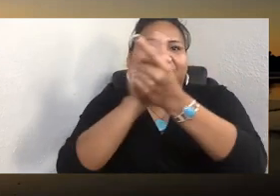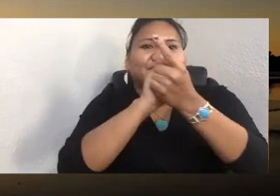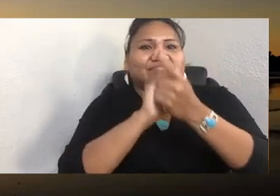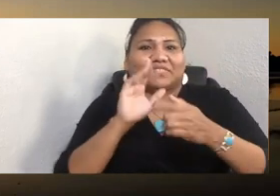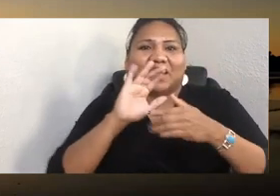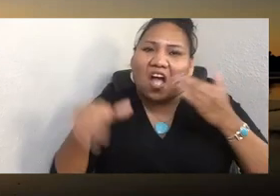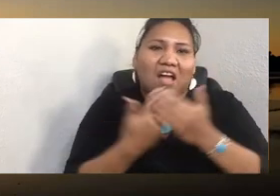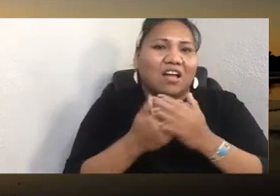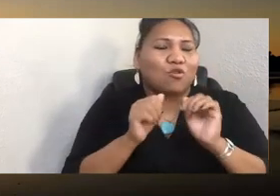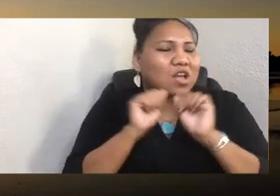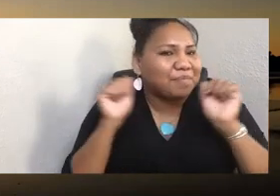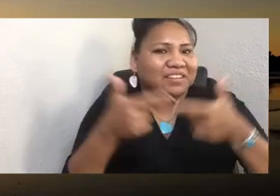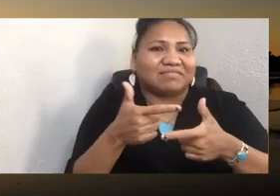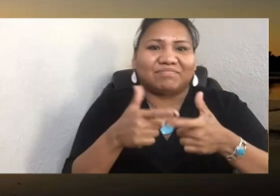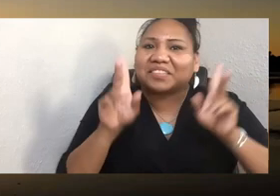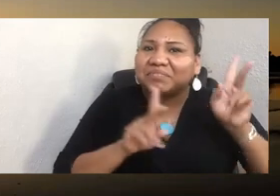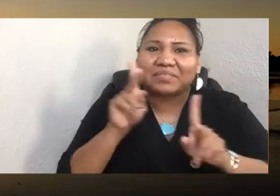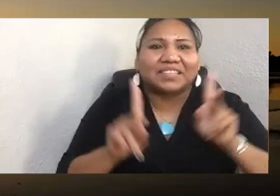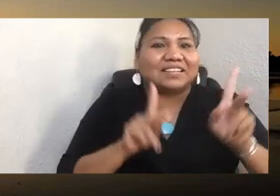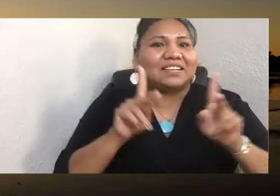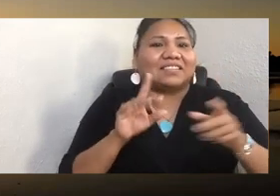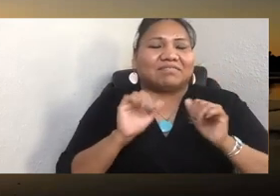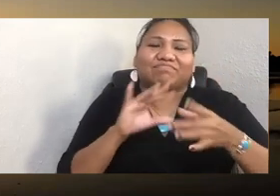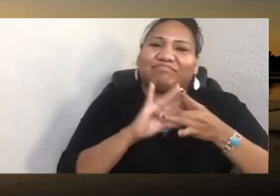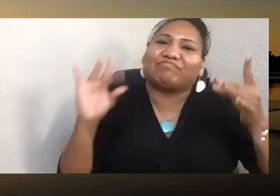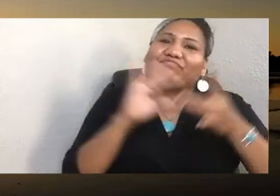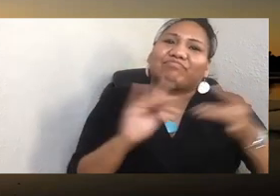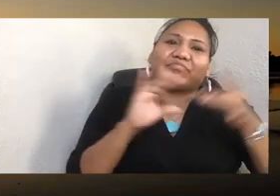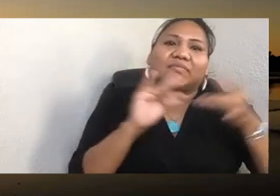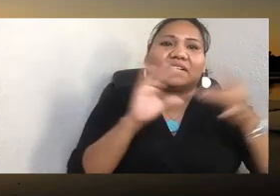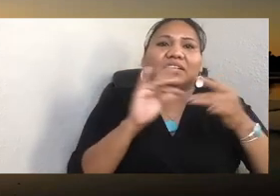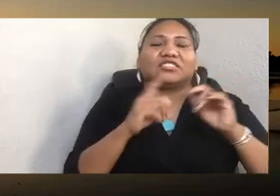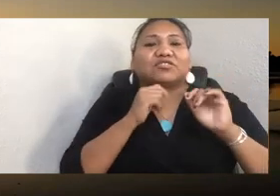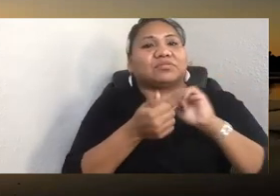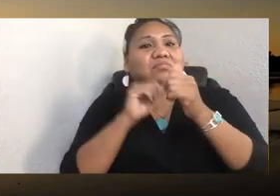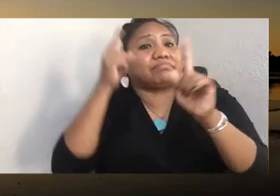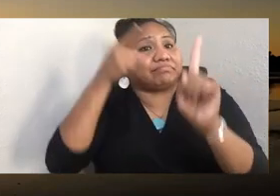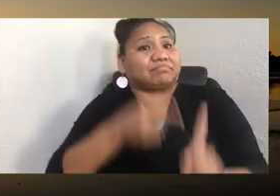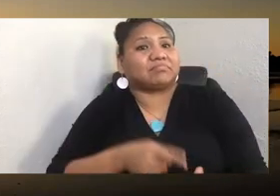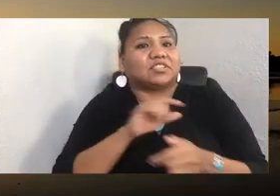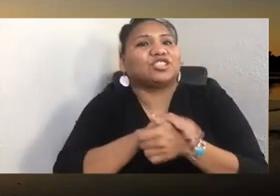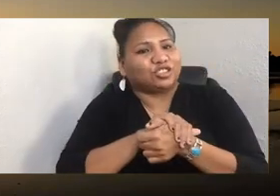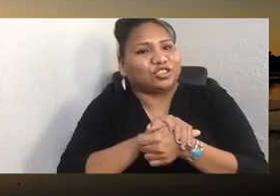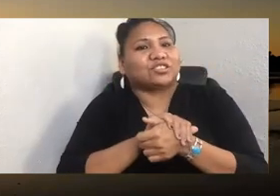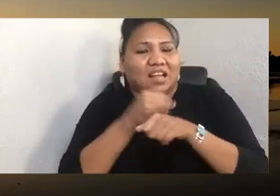But that doesn't change the goal. Turtle Island and her original inhabitants are worth knowing.